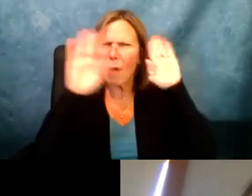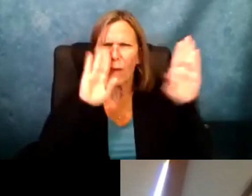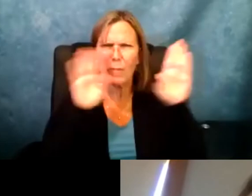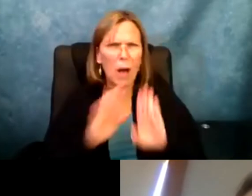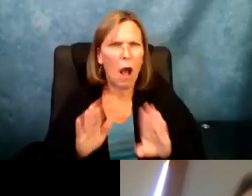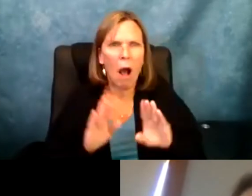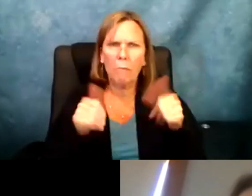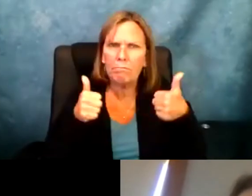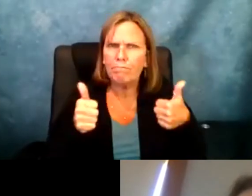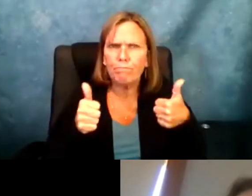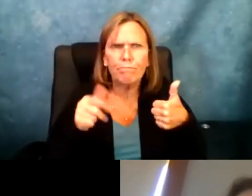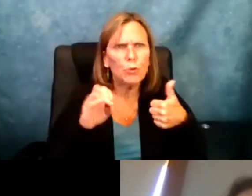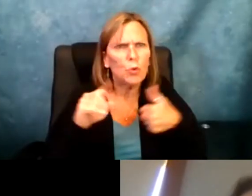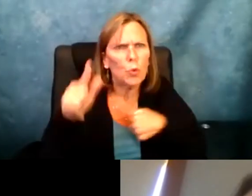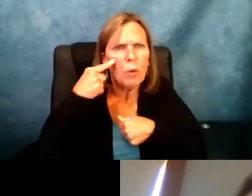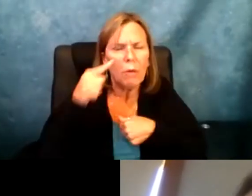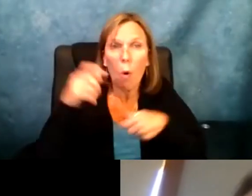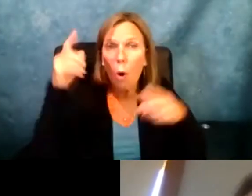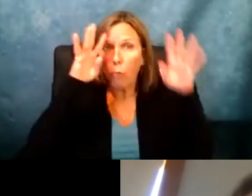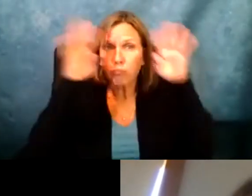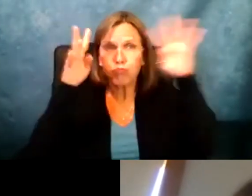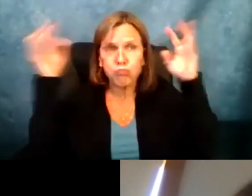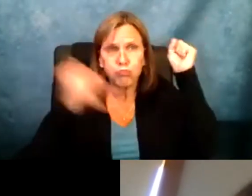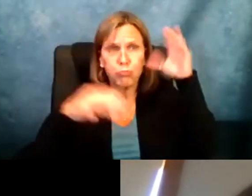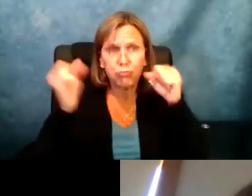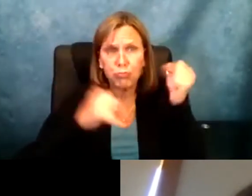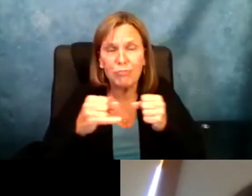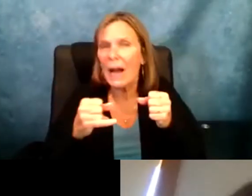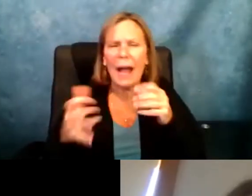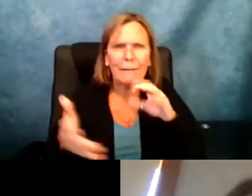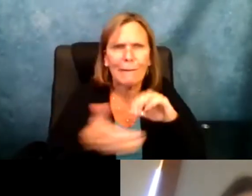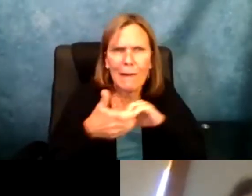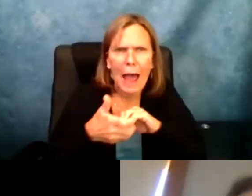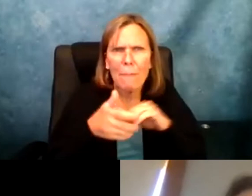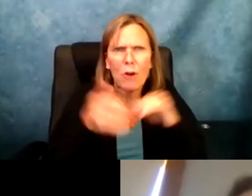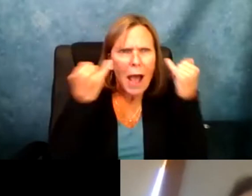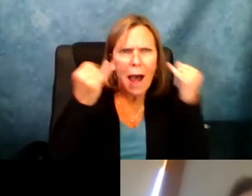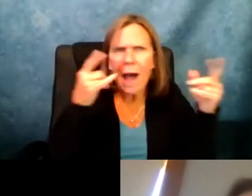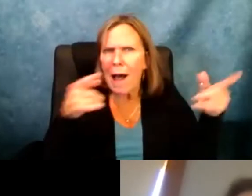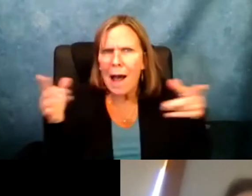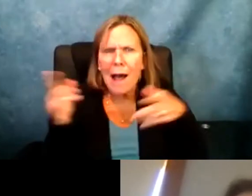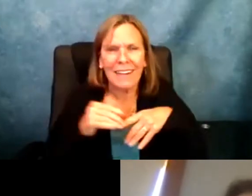to see your answer alongside everybody else's. So it is a really nice tool for brainstorming